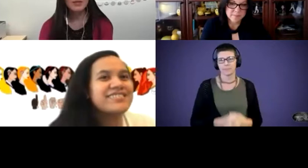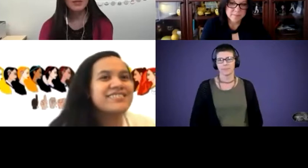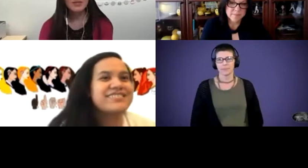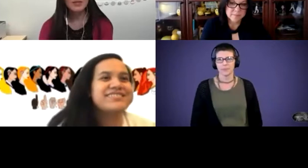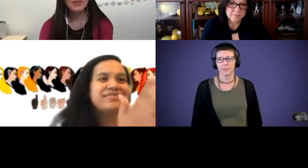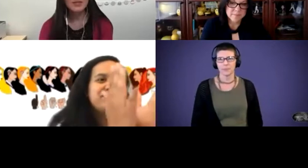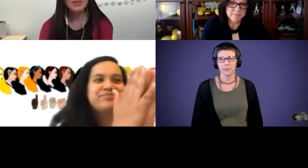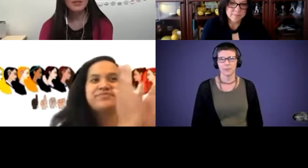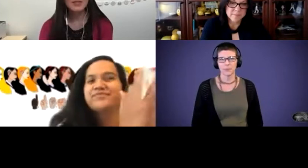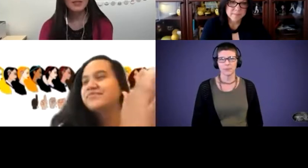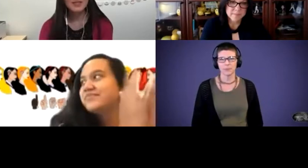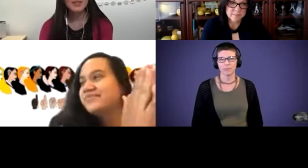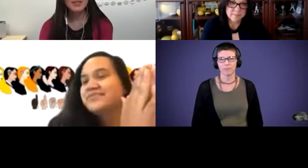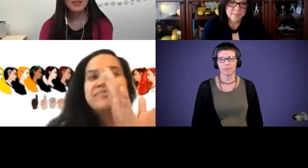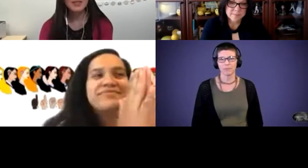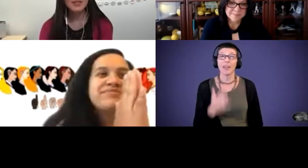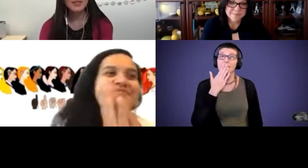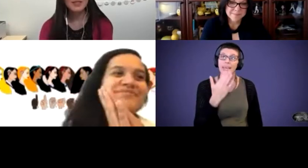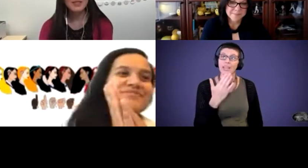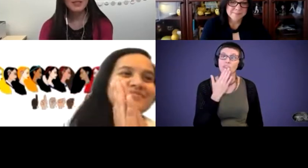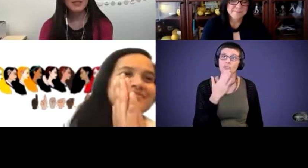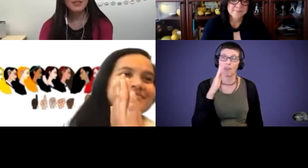Thatʻs all I have. And thank you for all the information and tips today.